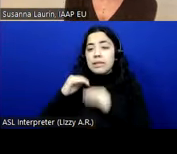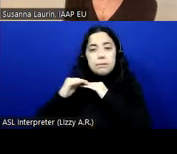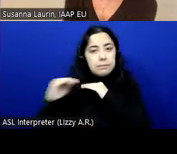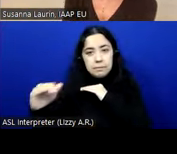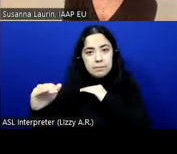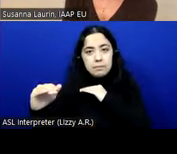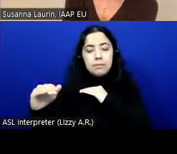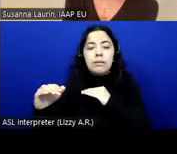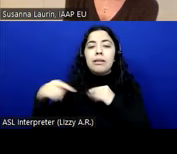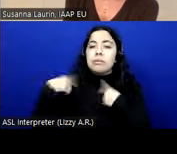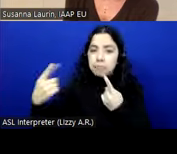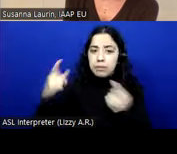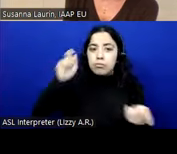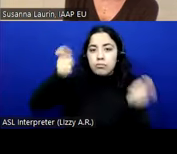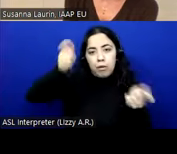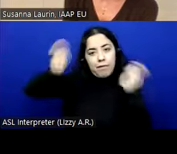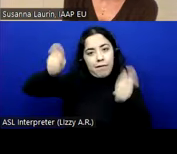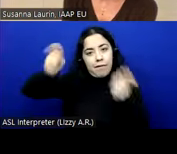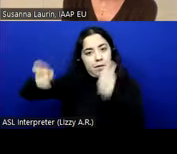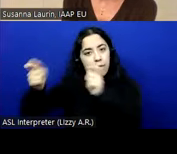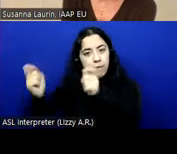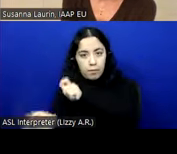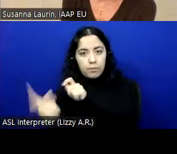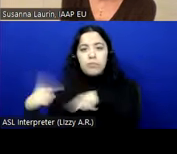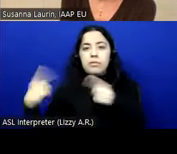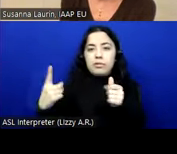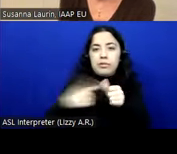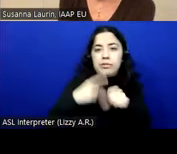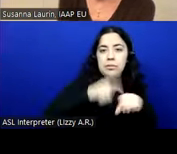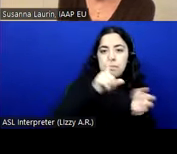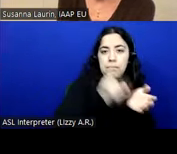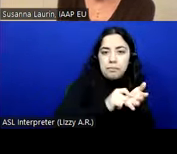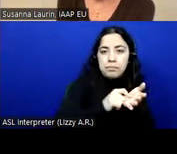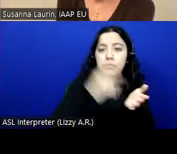in the last few years. It was published first because we had to deal with the web accessibility